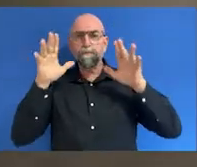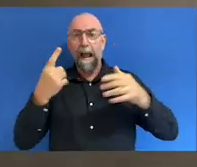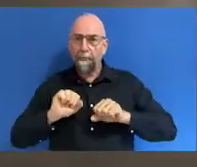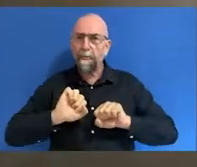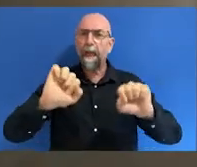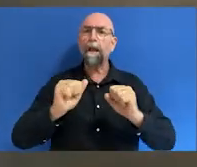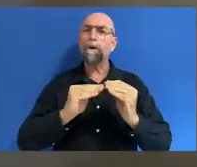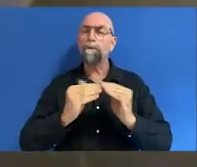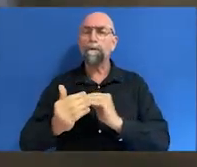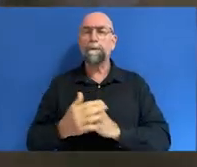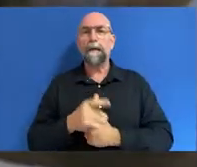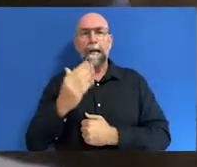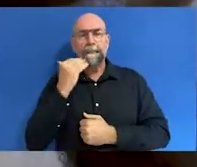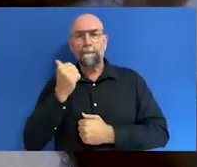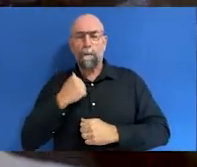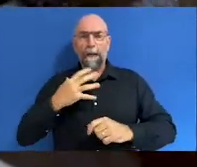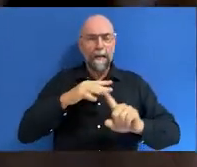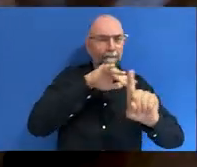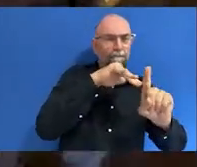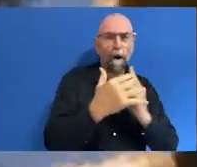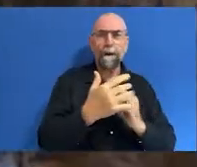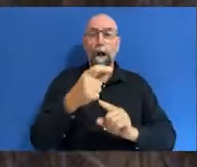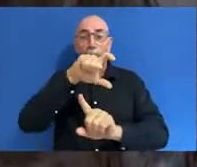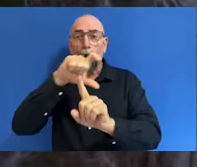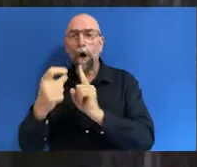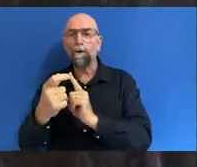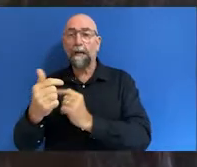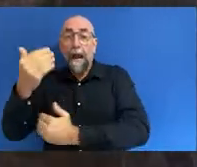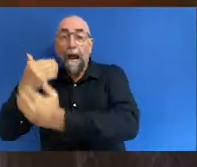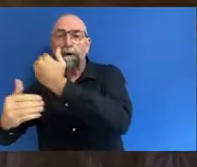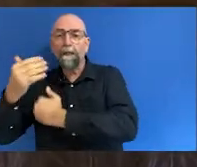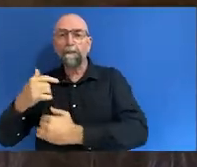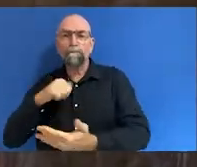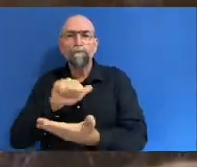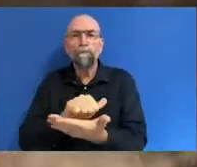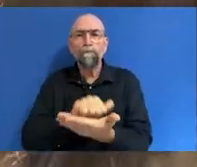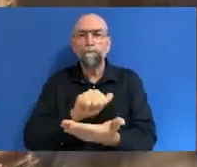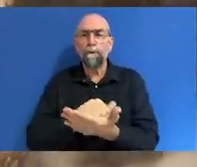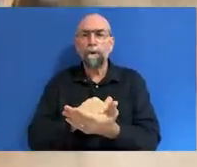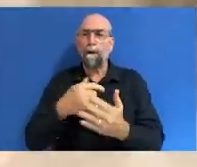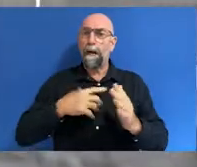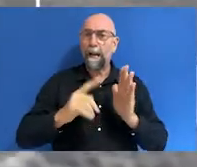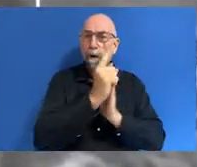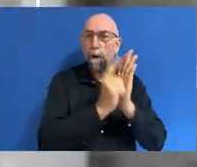seeking proper environmental, cultural and heritage protections, Constitutional change, a comprehensive